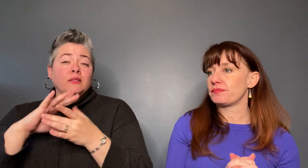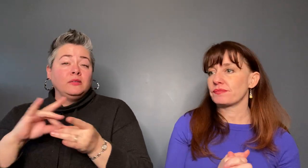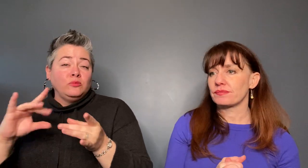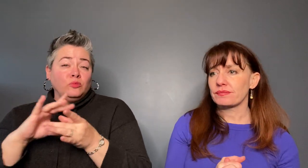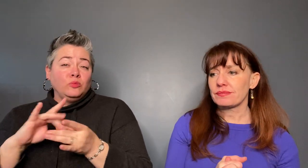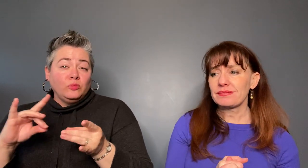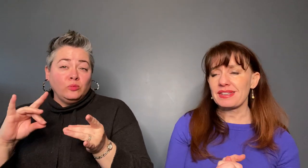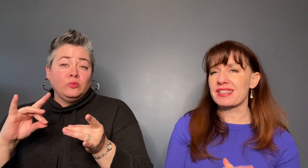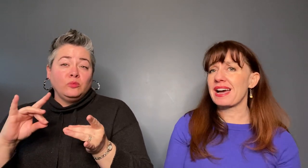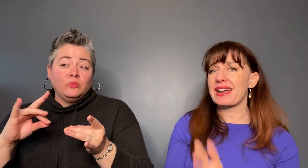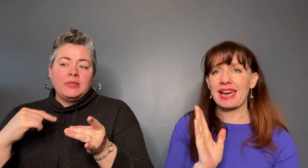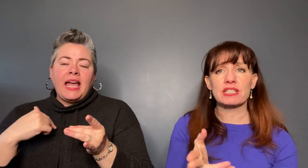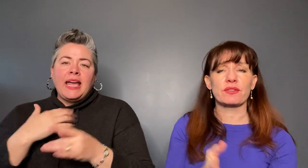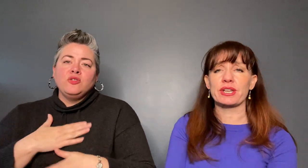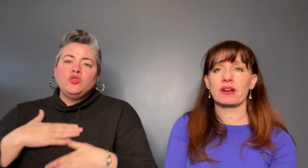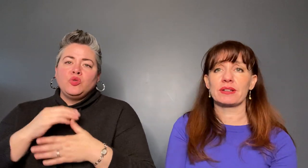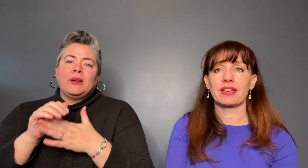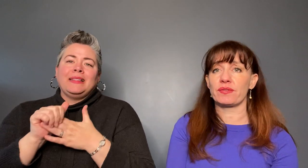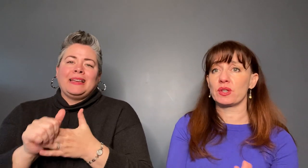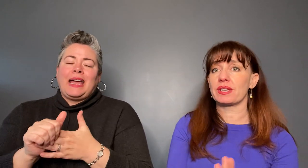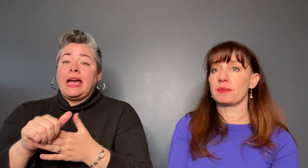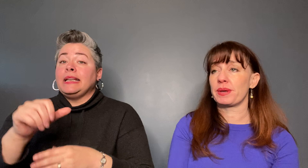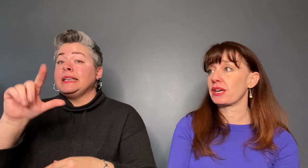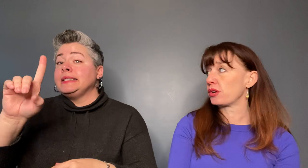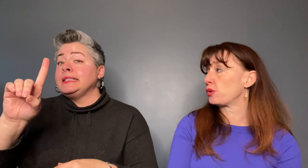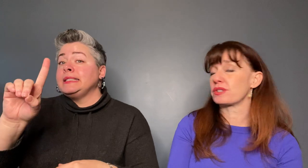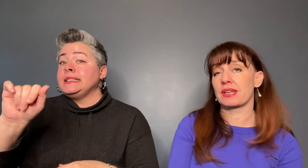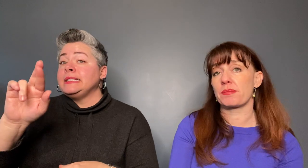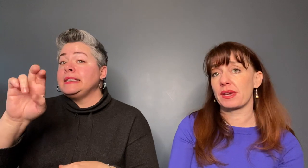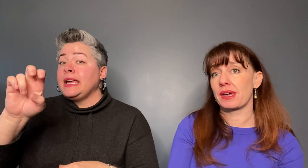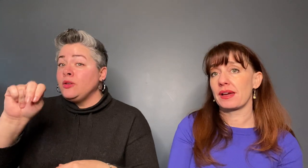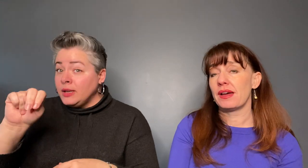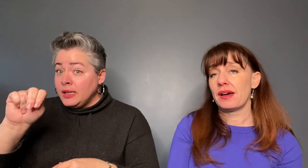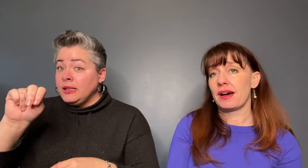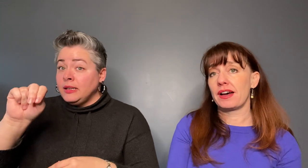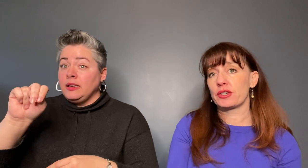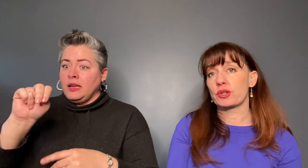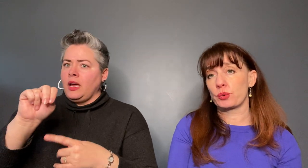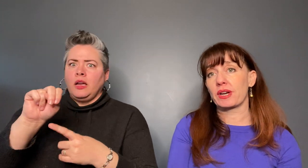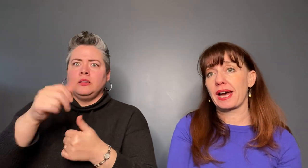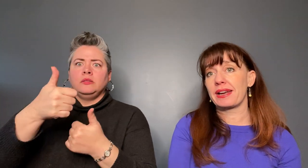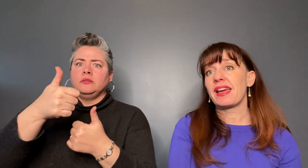guide, ask for Darren if you can pick who's going to be your tour guide.